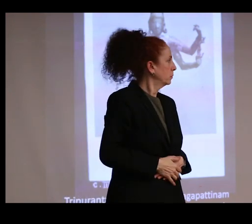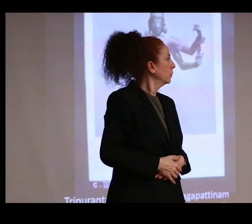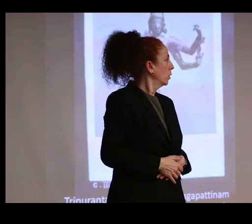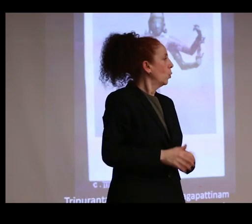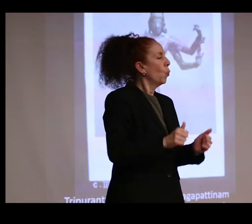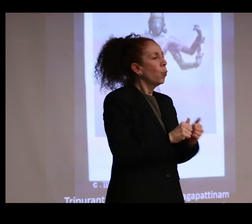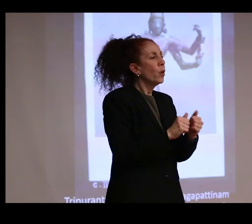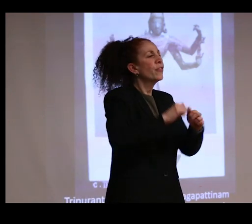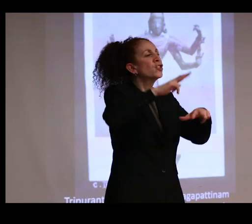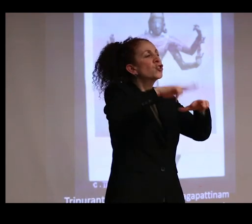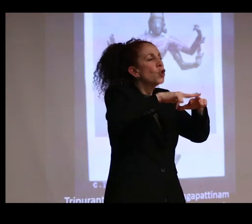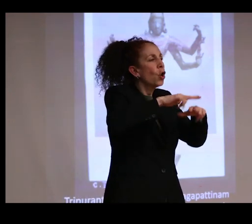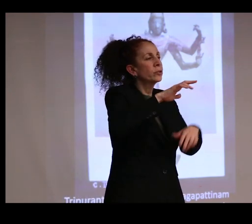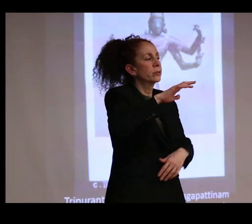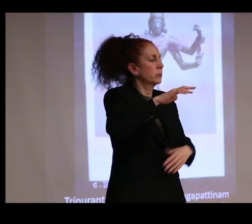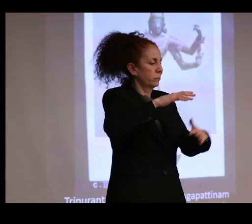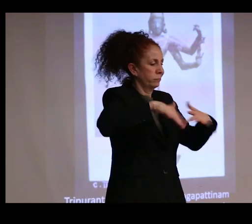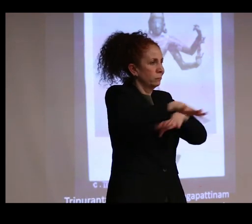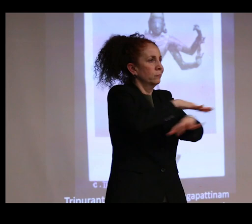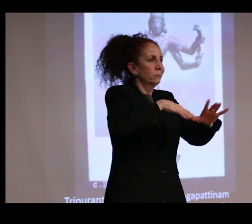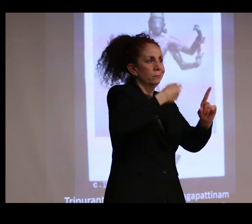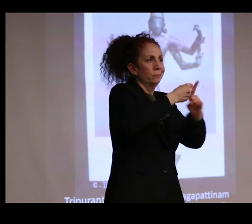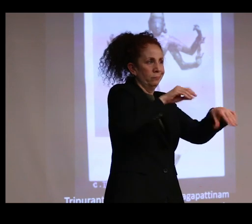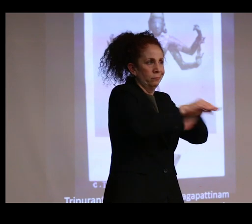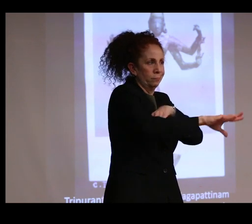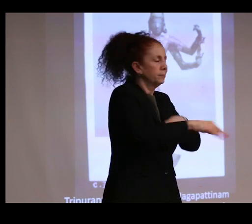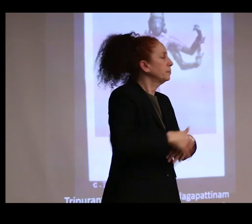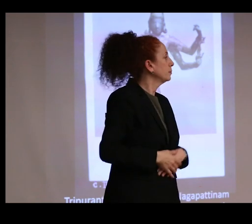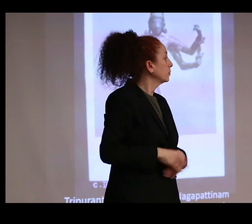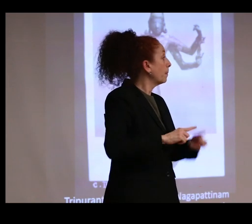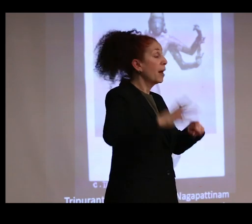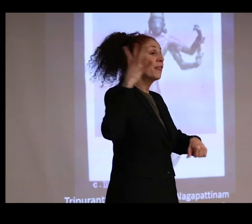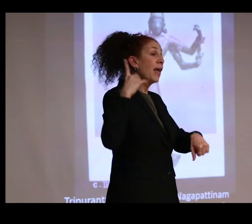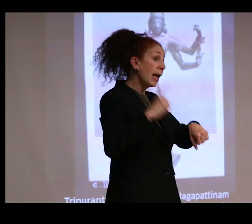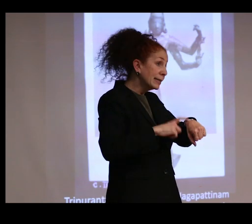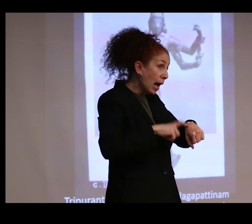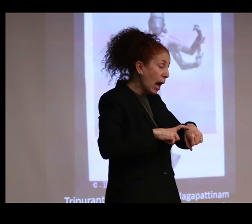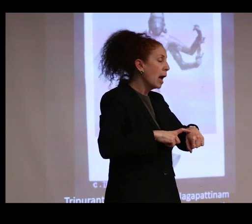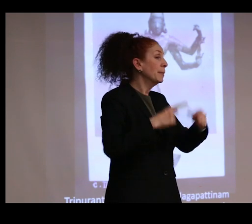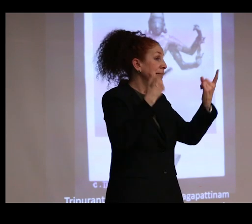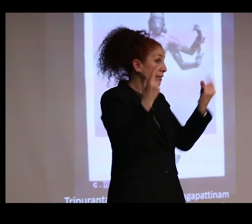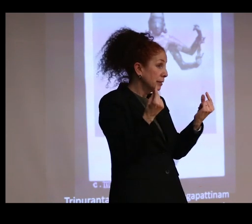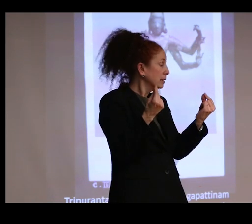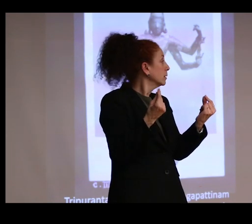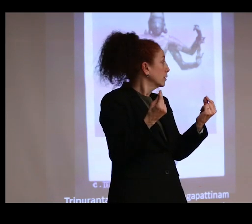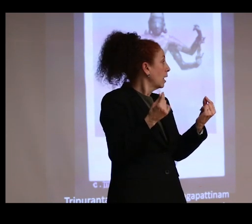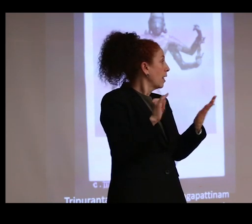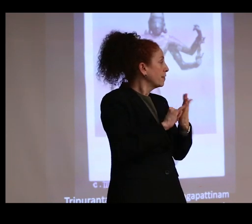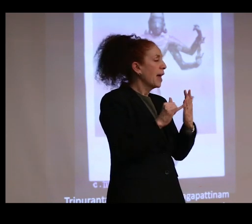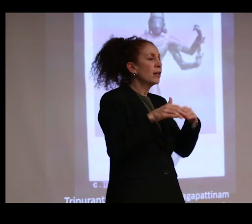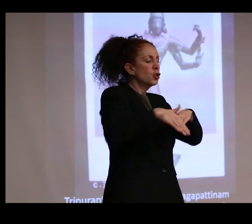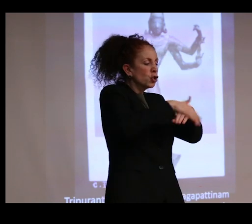present in copper alloys. But at the time, Ahuja's approach was simply to remove this sort of surface material.